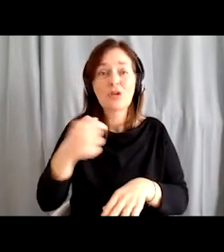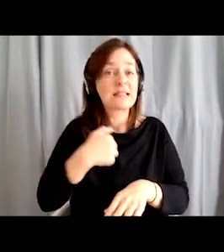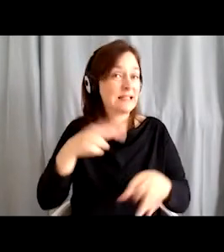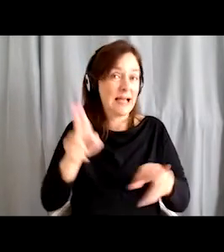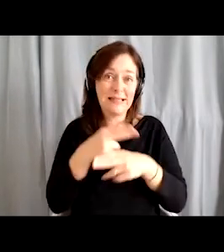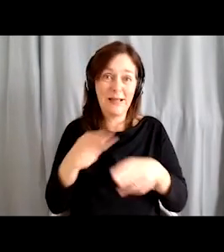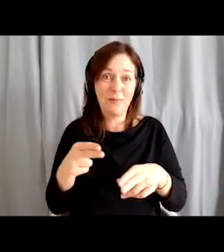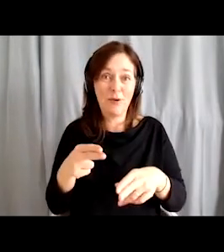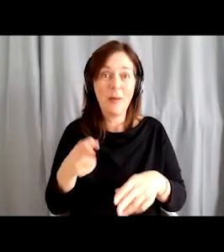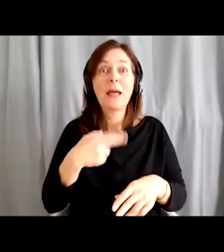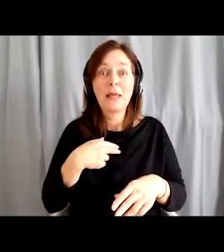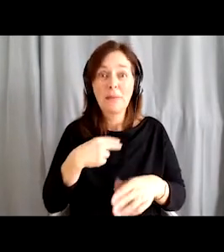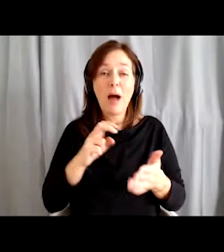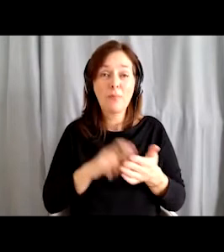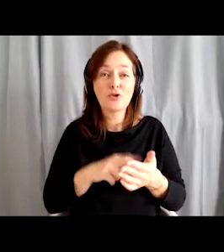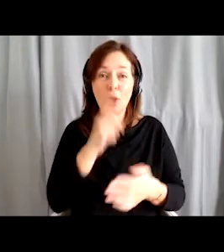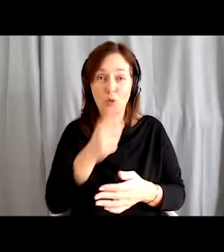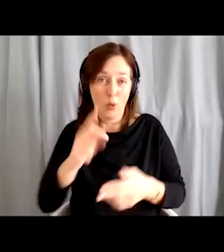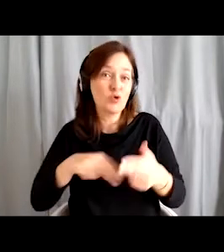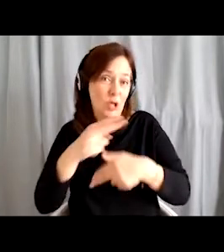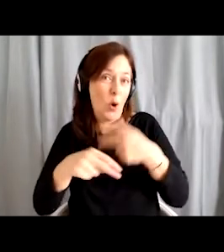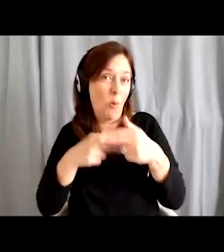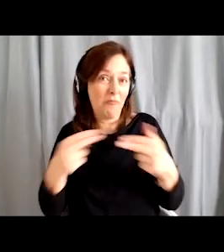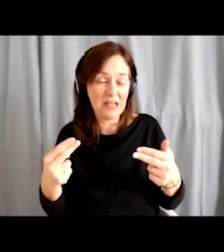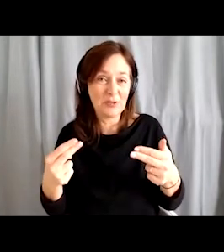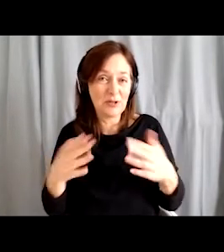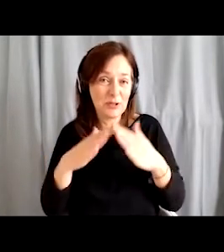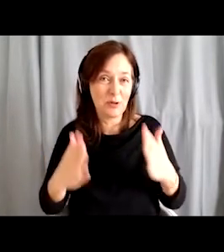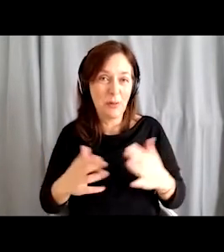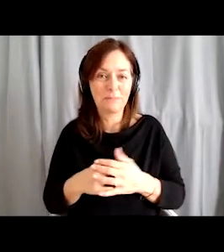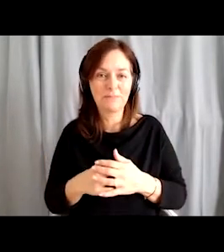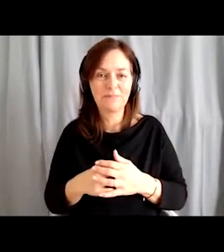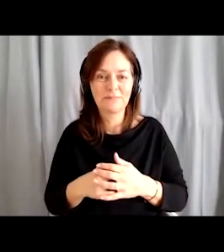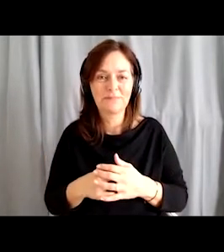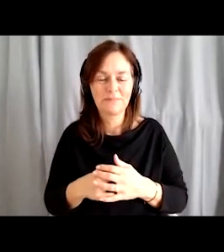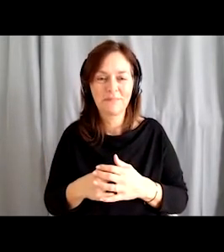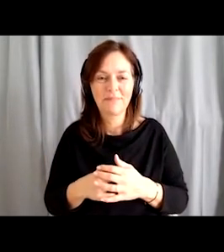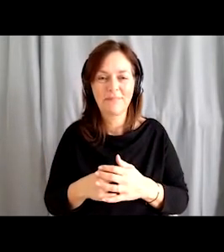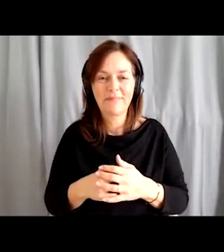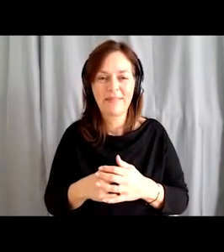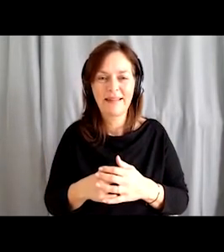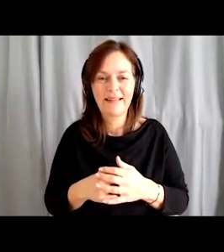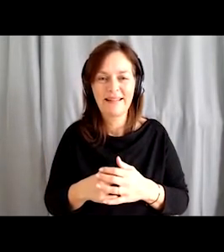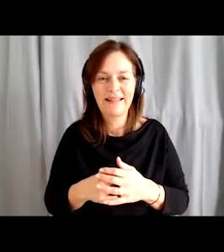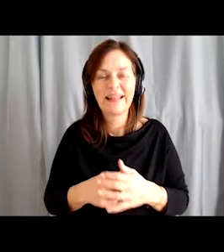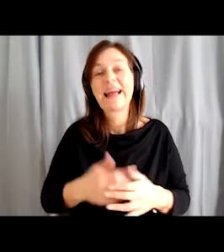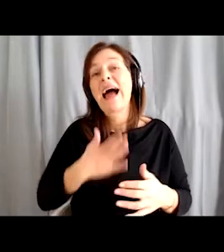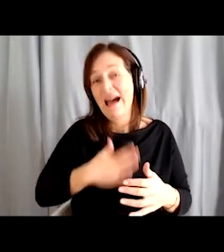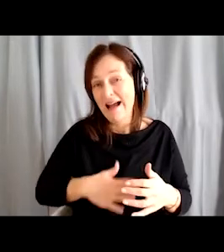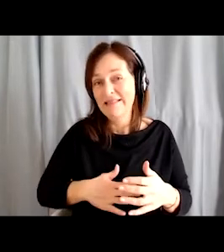because I have certain obligations. I would also attend lessons of some dances that I wanted to learn to dance all my life,